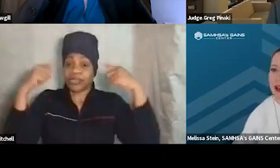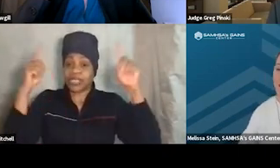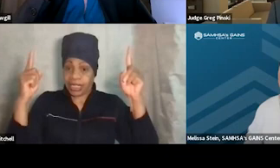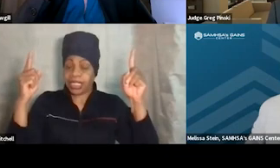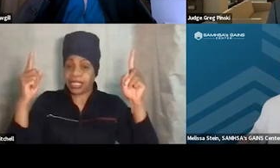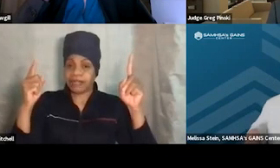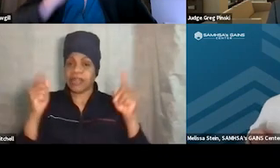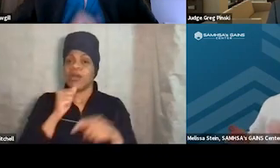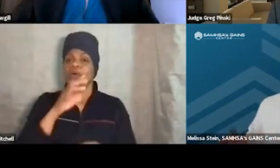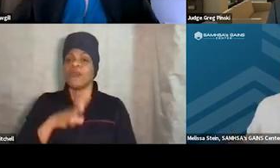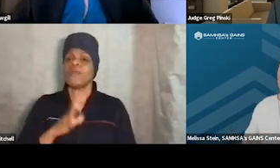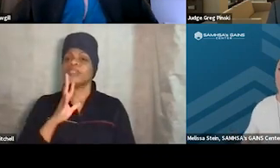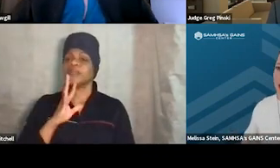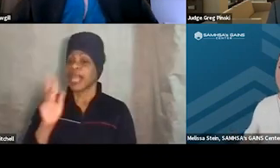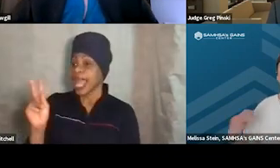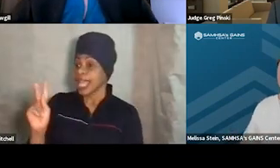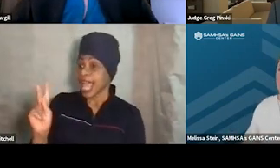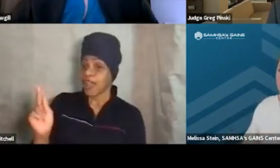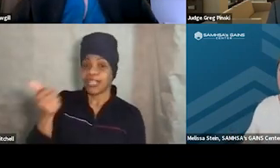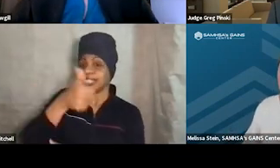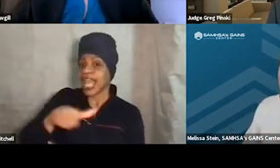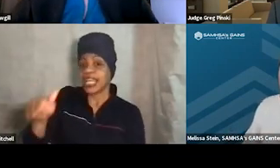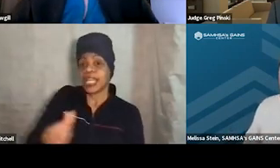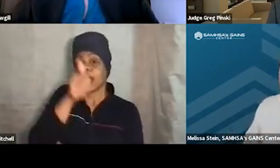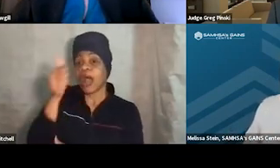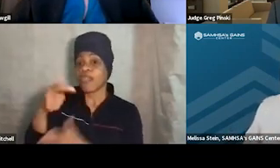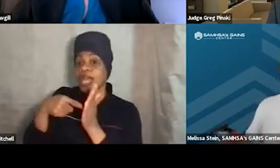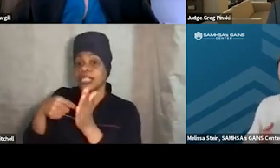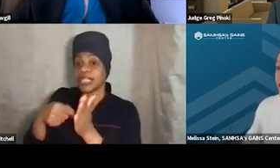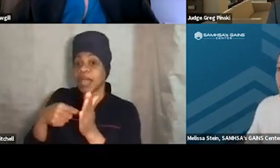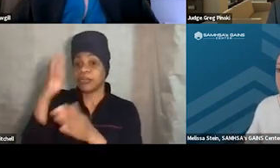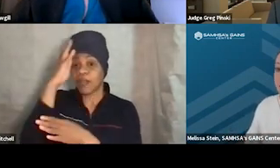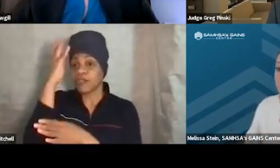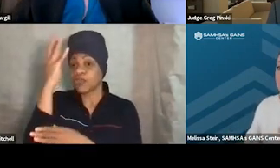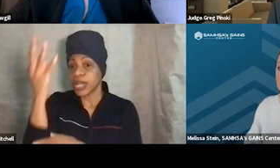Karen, are there any other examples of creative sanctions or incentives